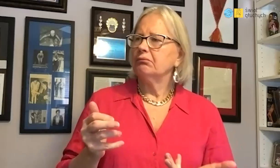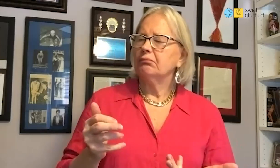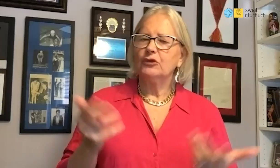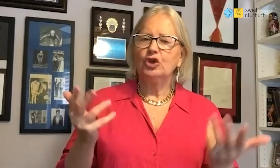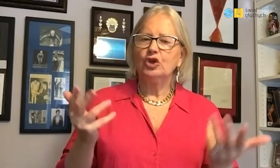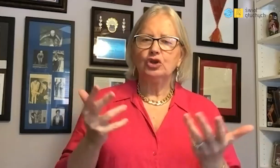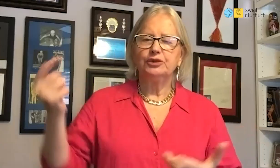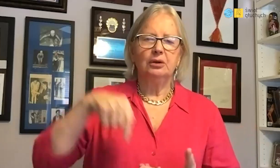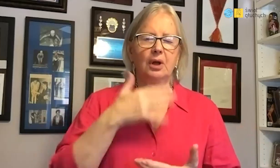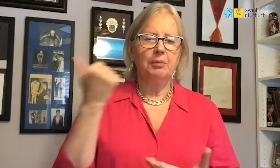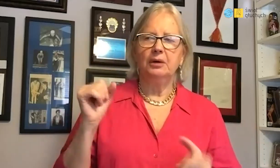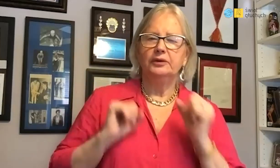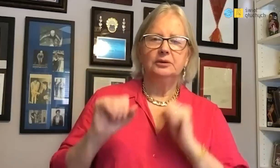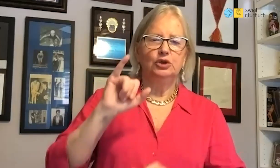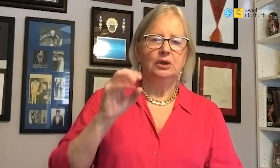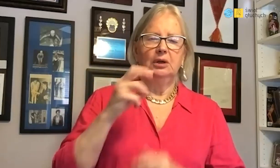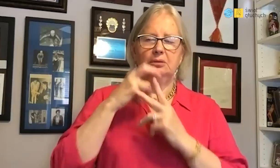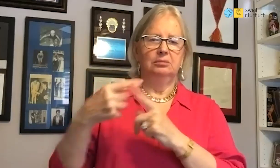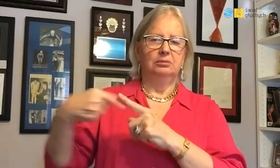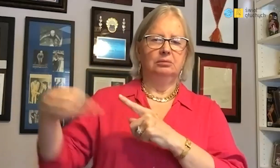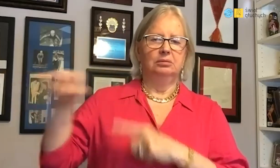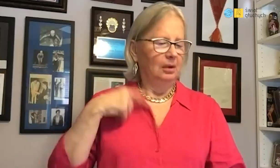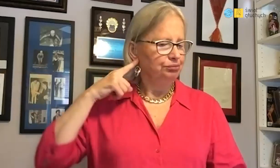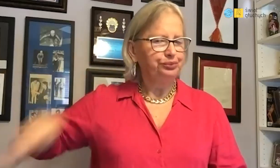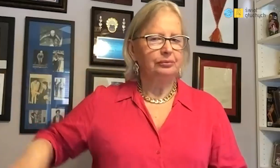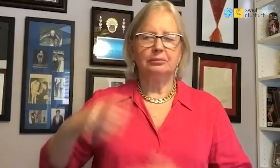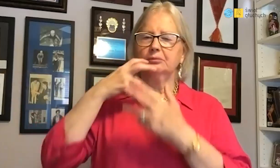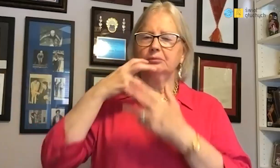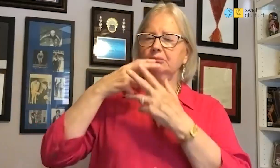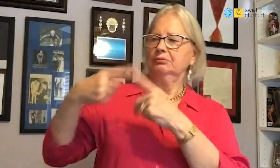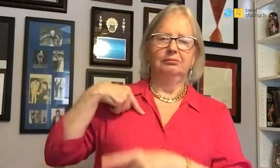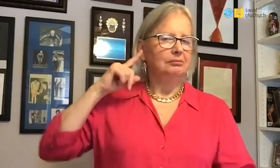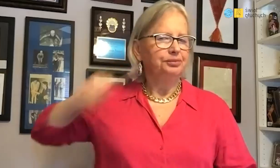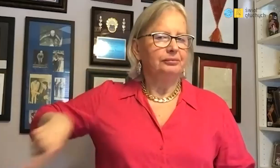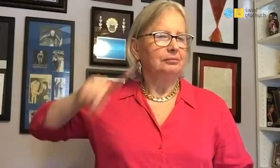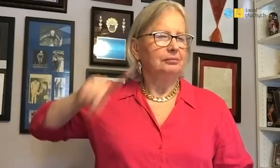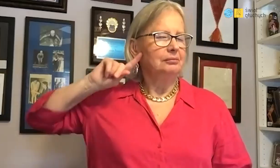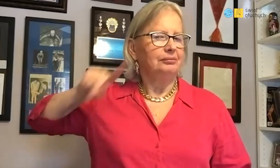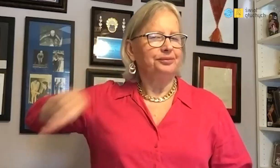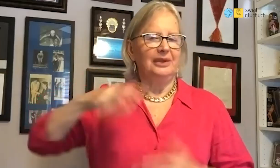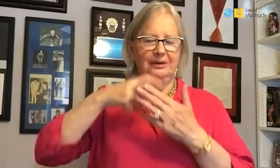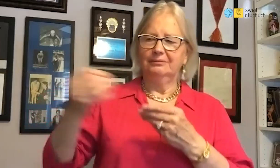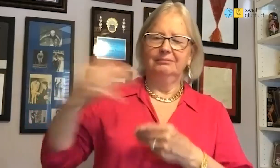Concerned about my absence she sent me messages which I ignored.